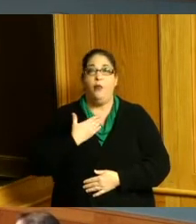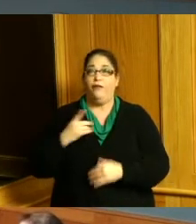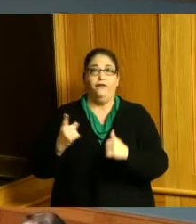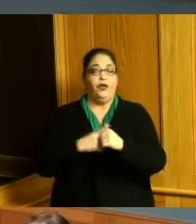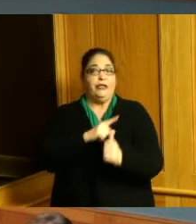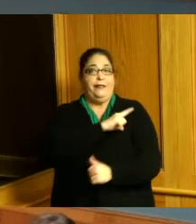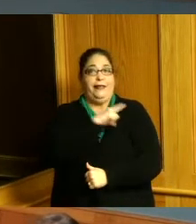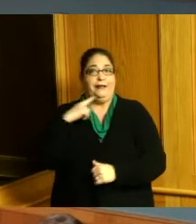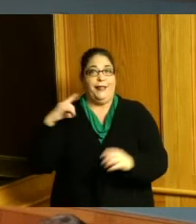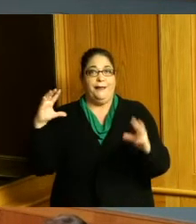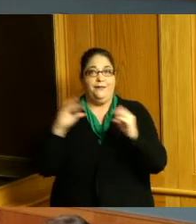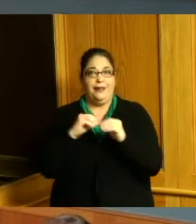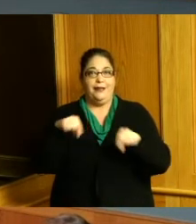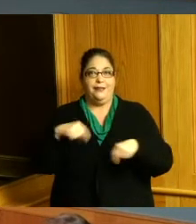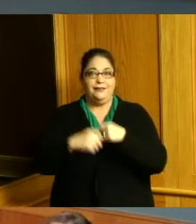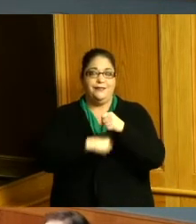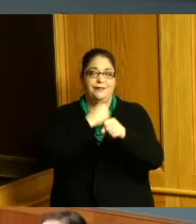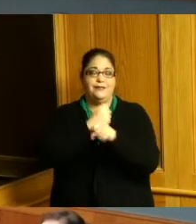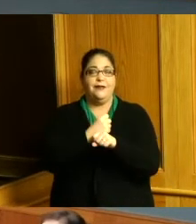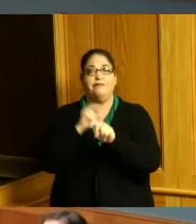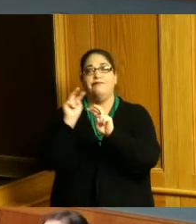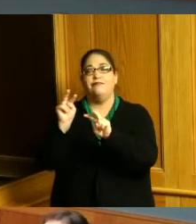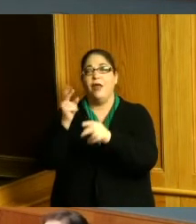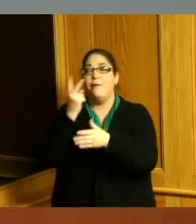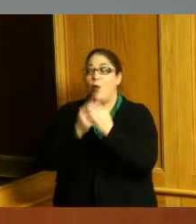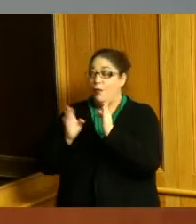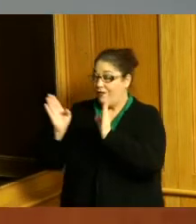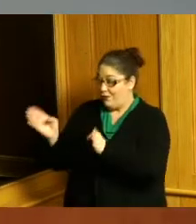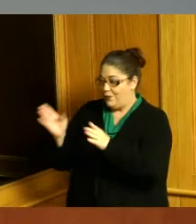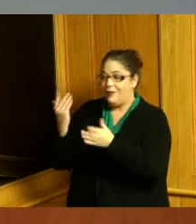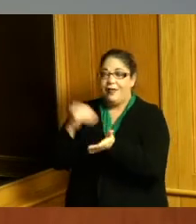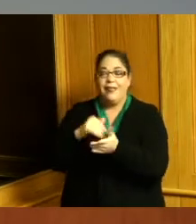I'm looking forward to working with both of you here in the coming year to move